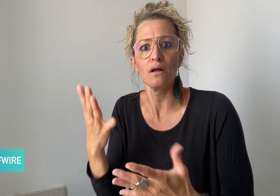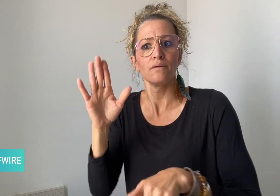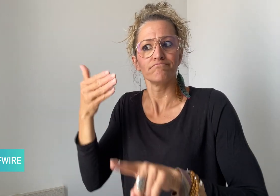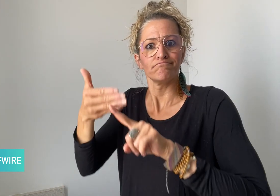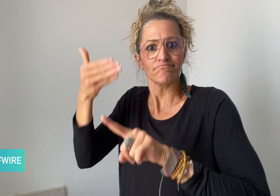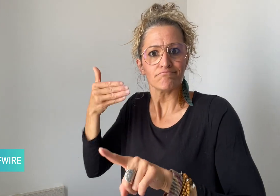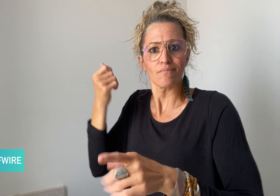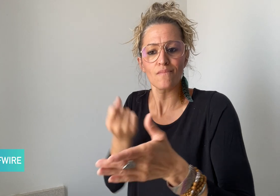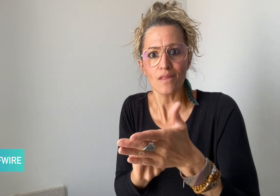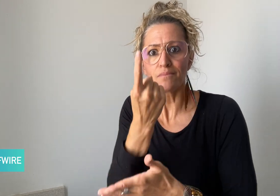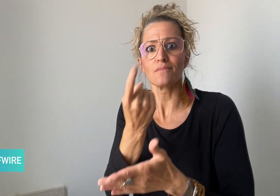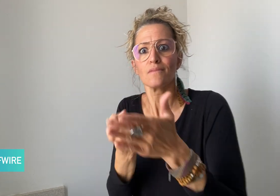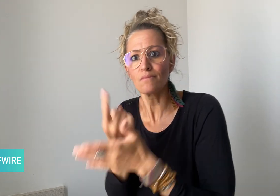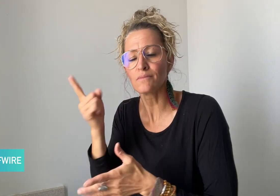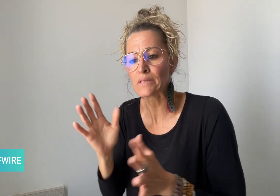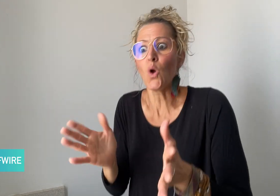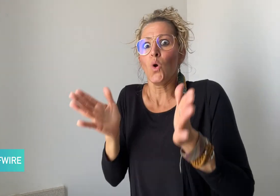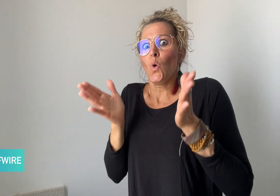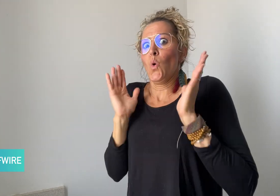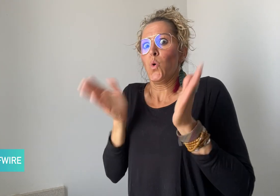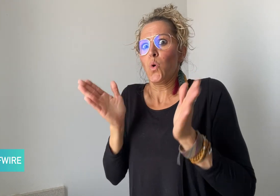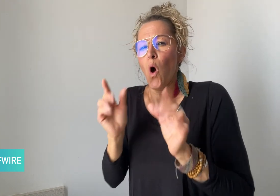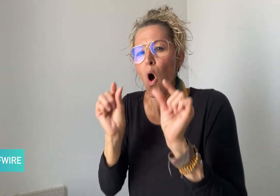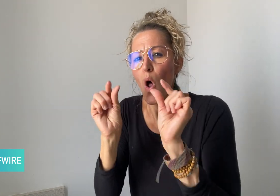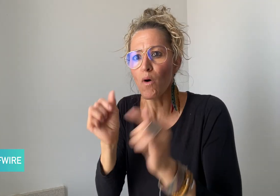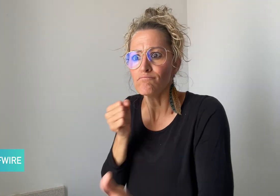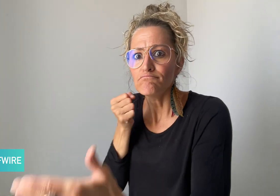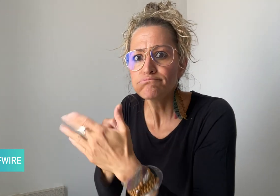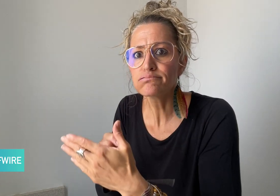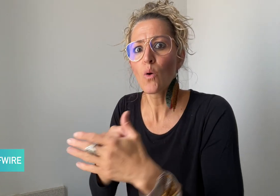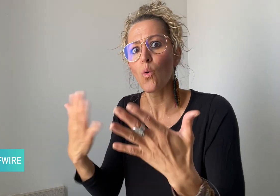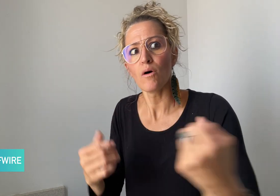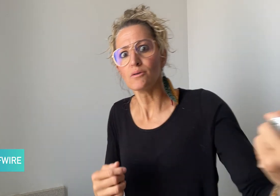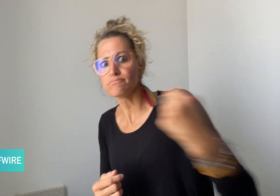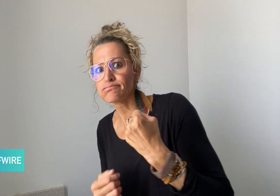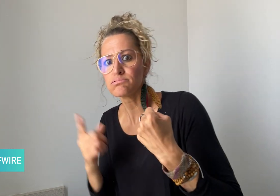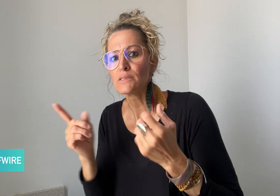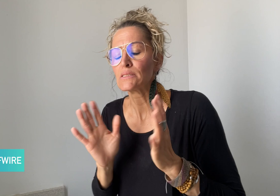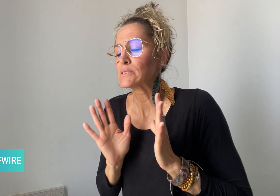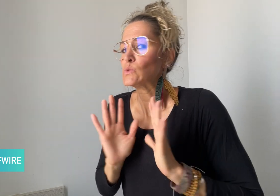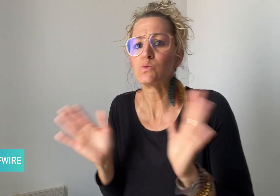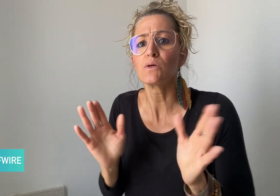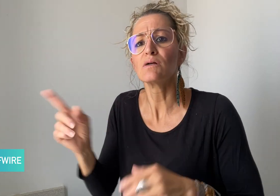where he was having near-misses, and that he’d probably